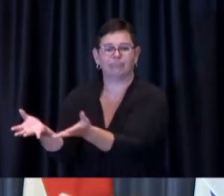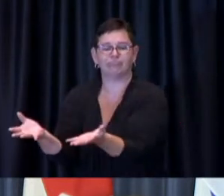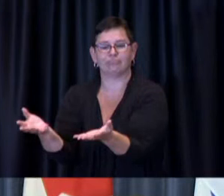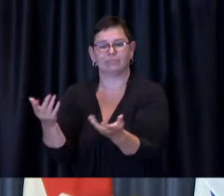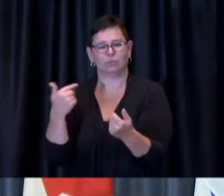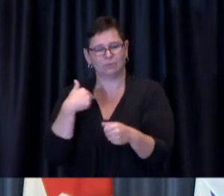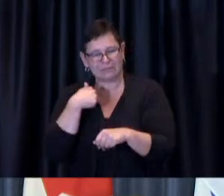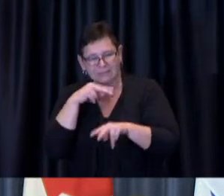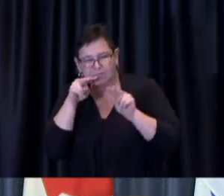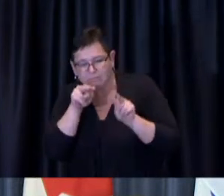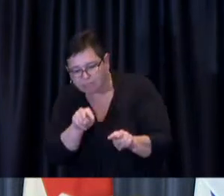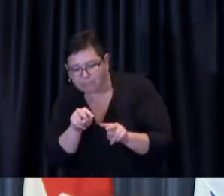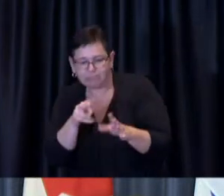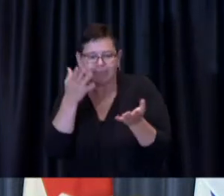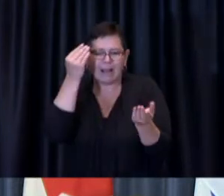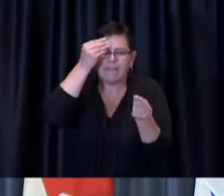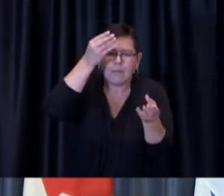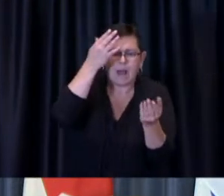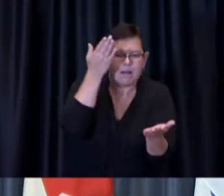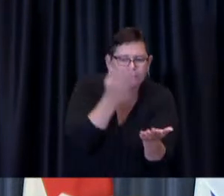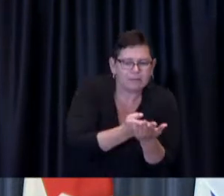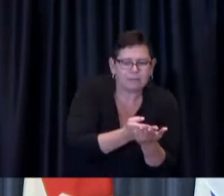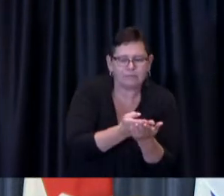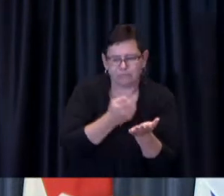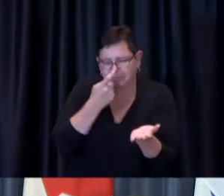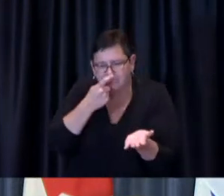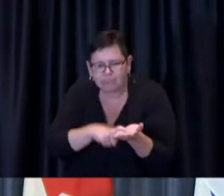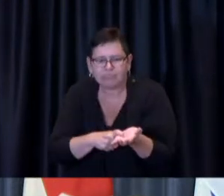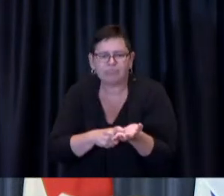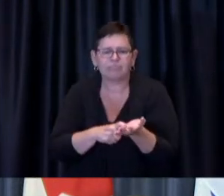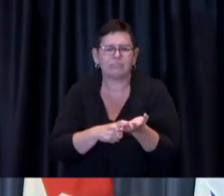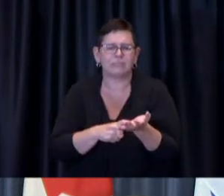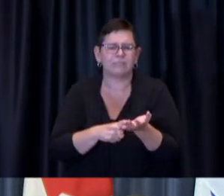the fact that we have people hundreds of people going door to door in these under vaccinated